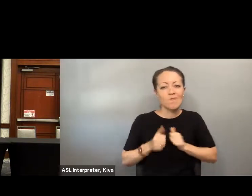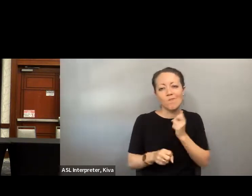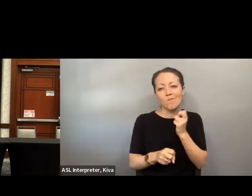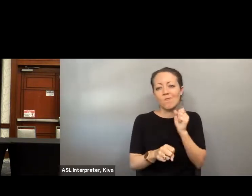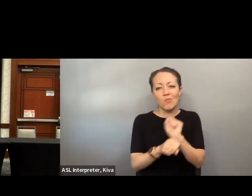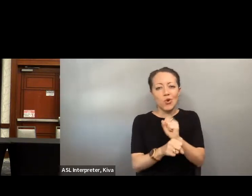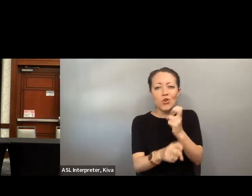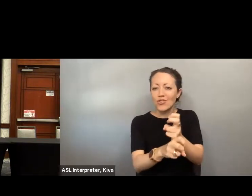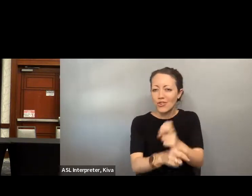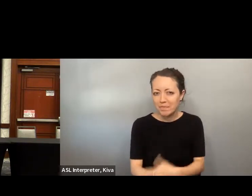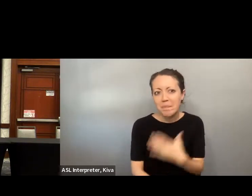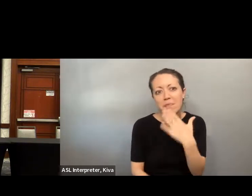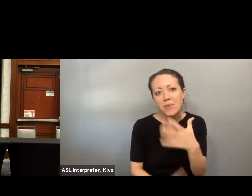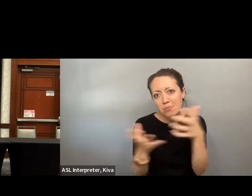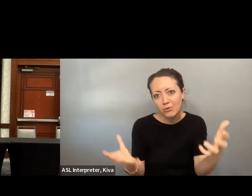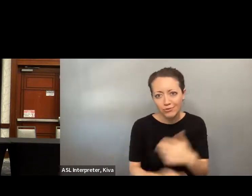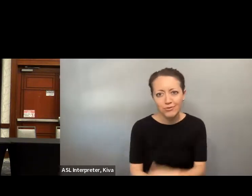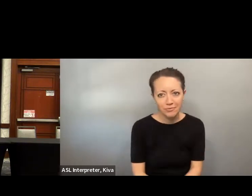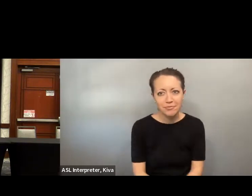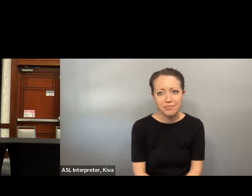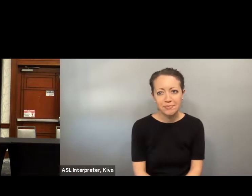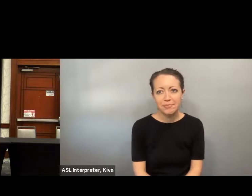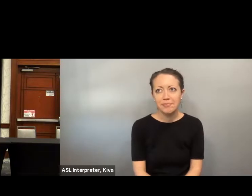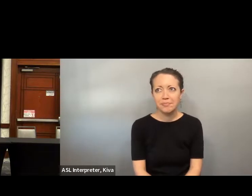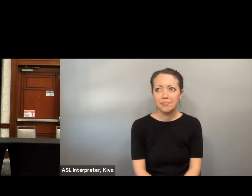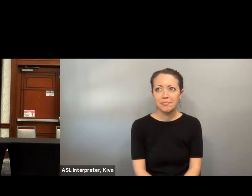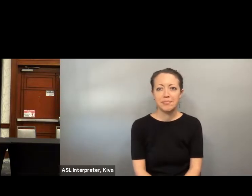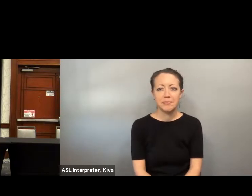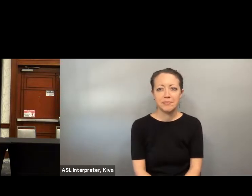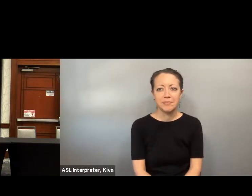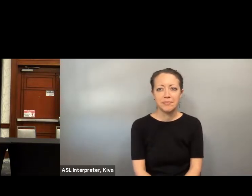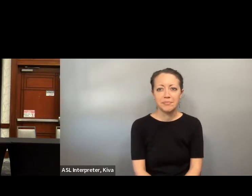to you all here in Florida that are doing this work. So thank you so, so much. So. Thank you so so much